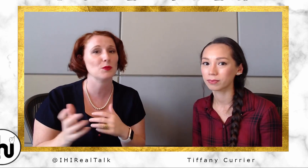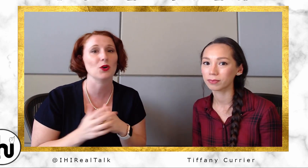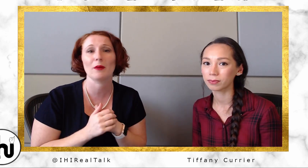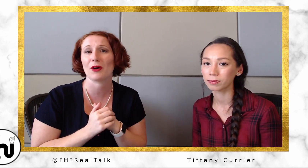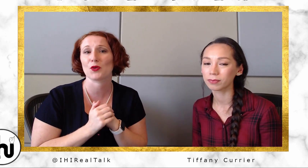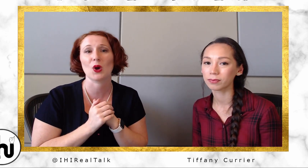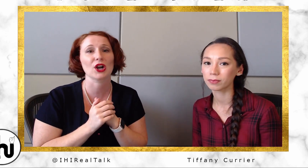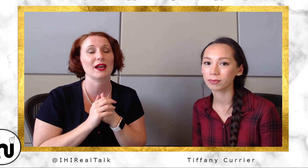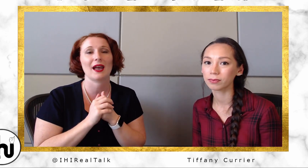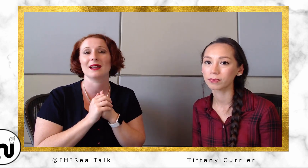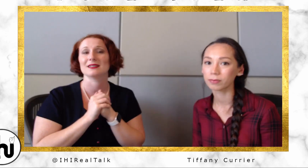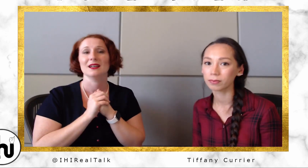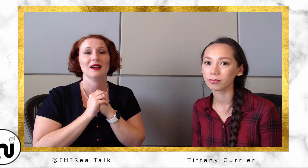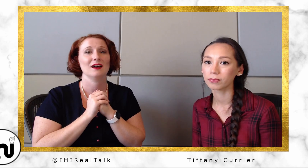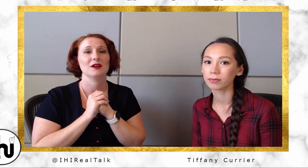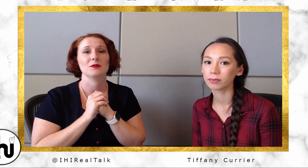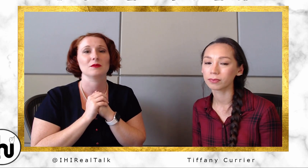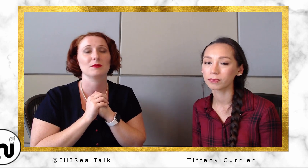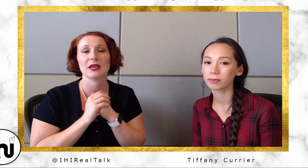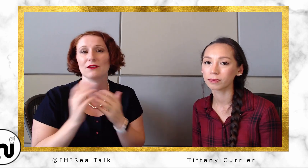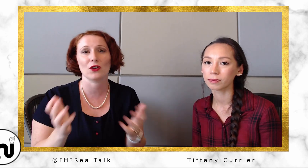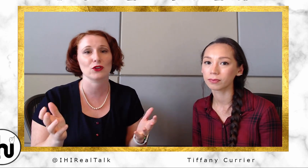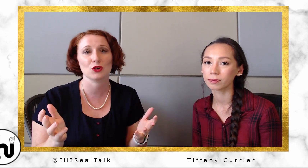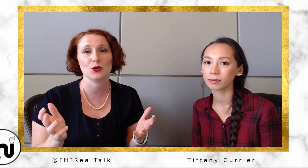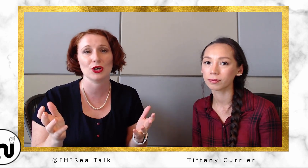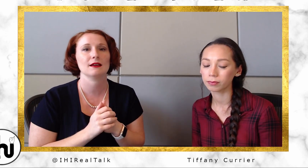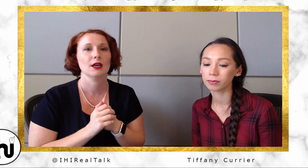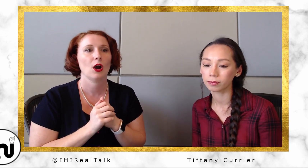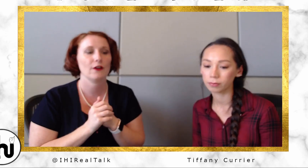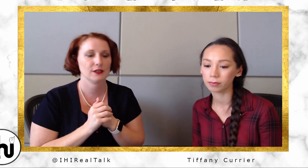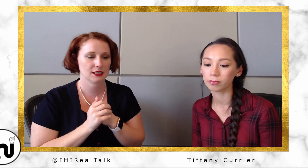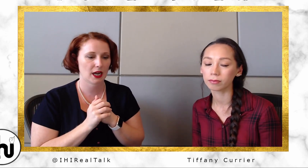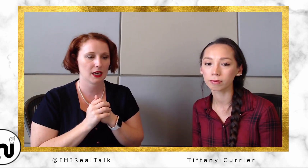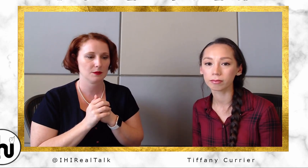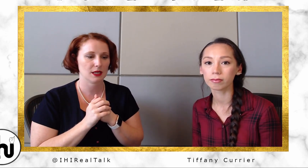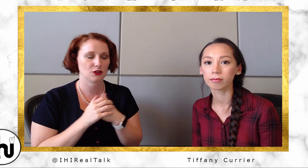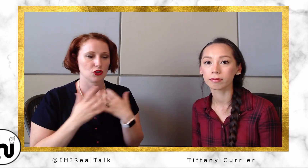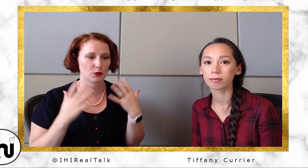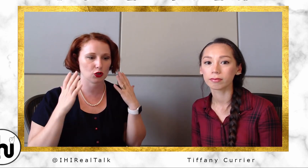about the work and, um, being involved in community. Oftentimes as interpreters, we